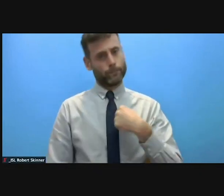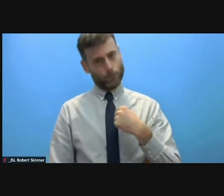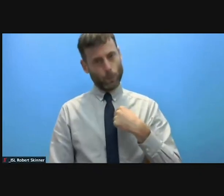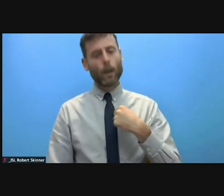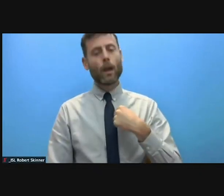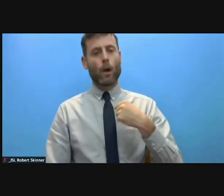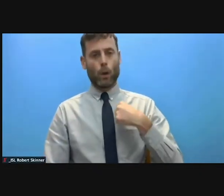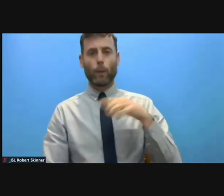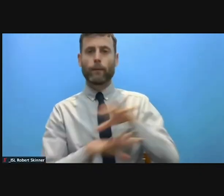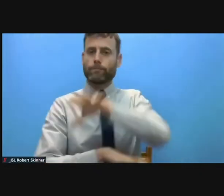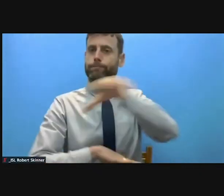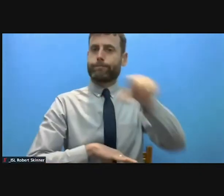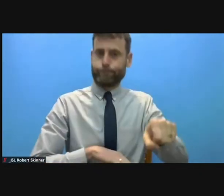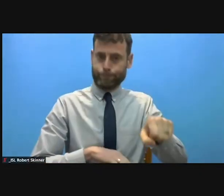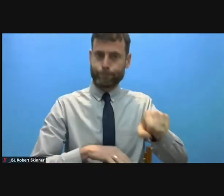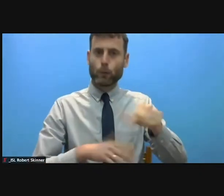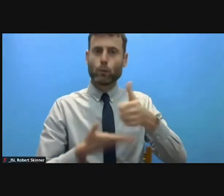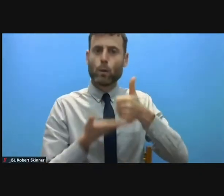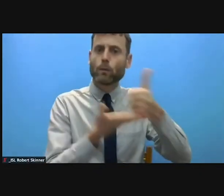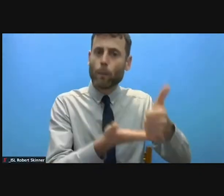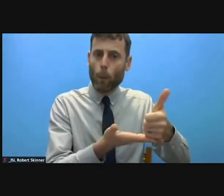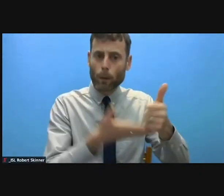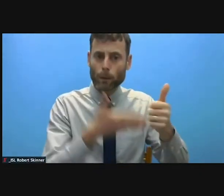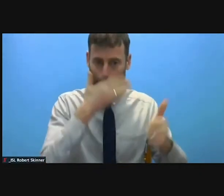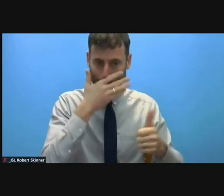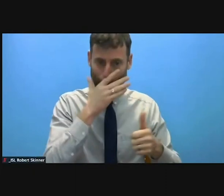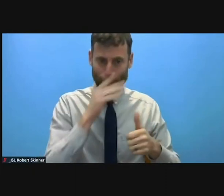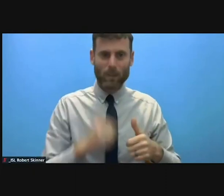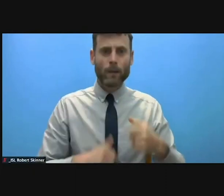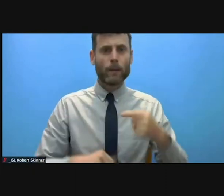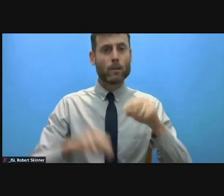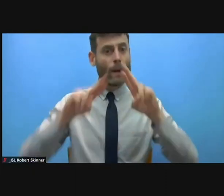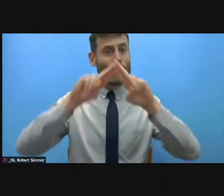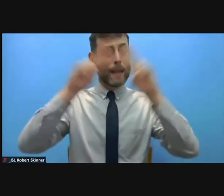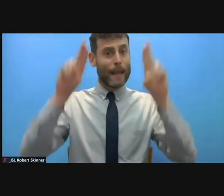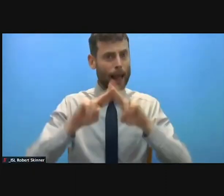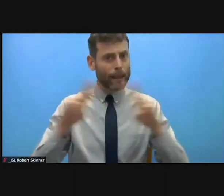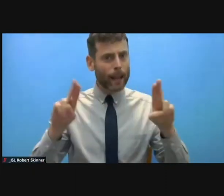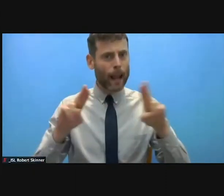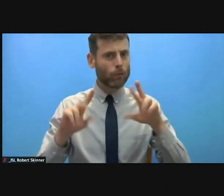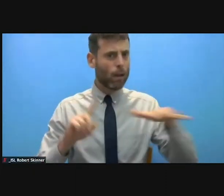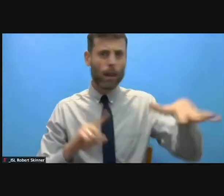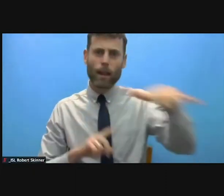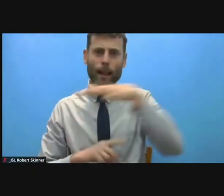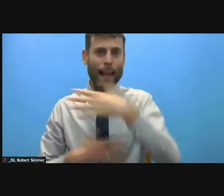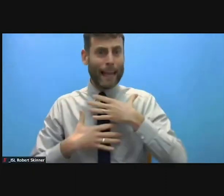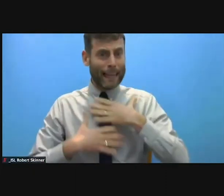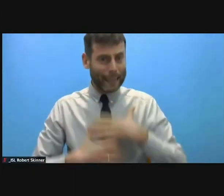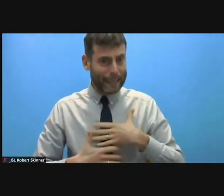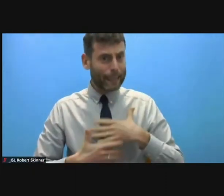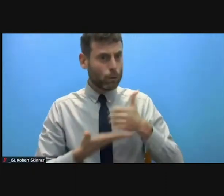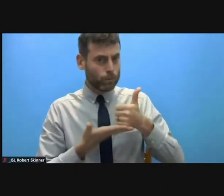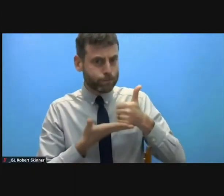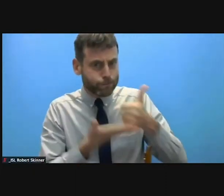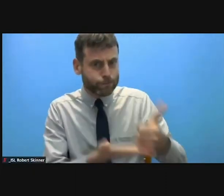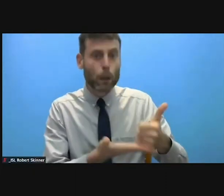community, for the international community, for actors, for donors, for advocates,